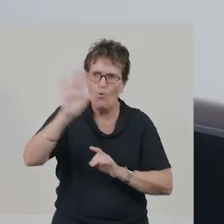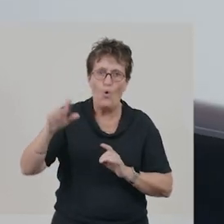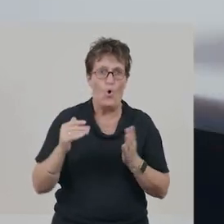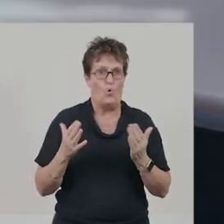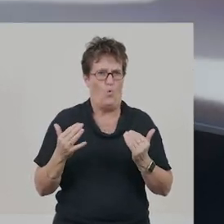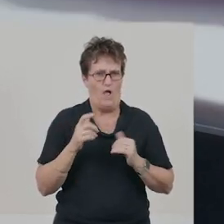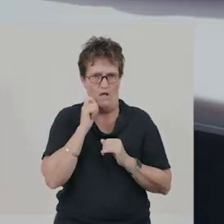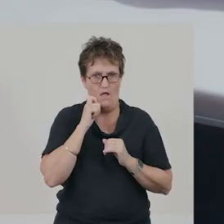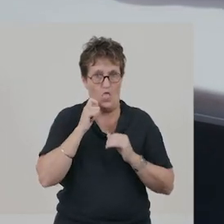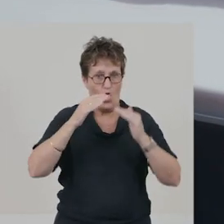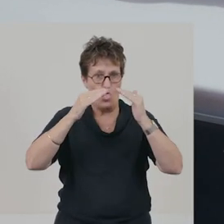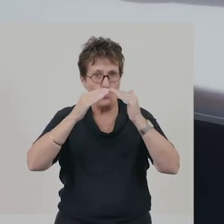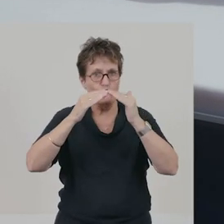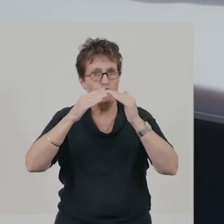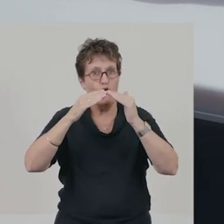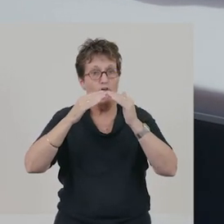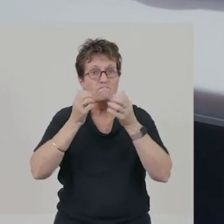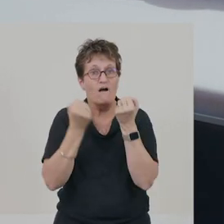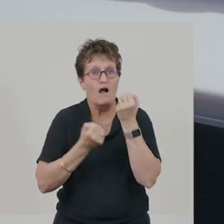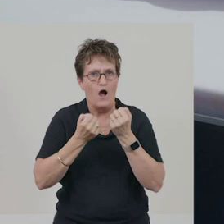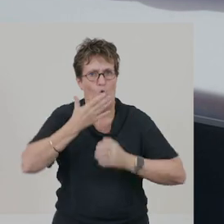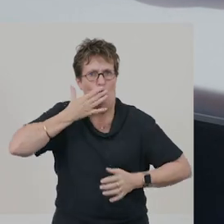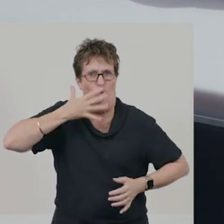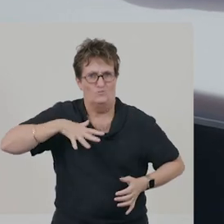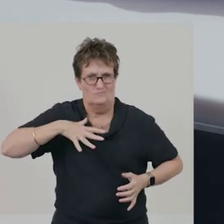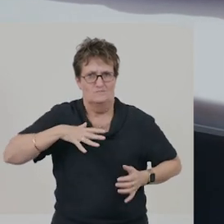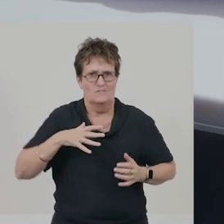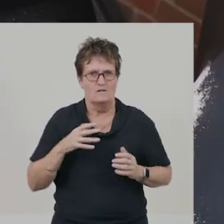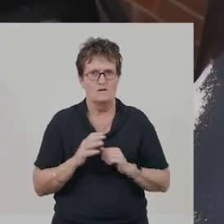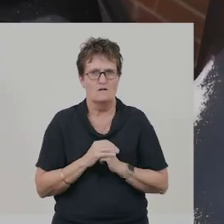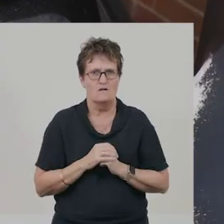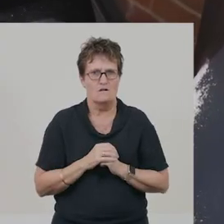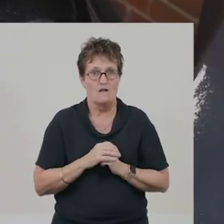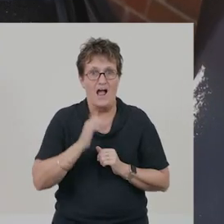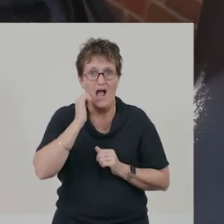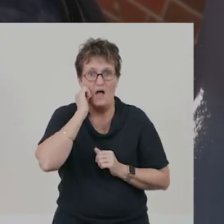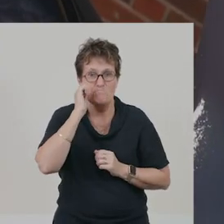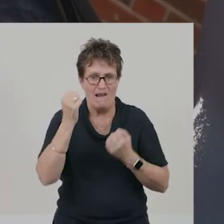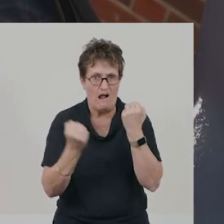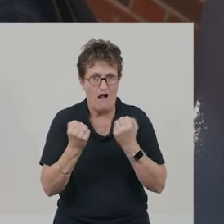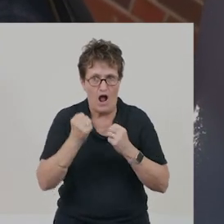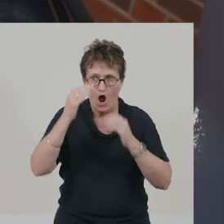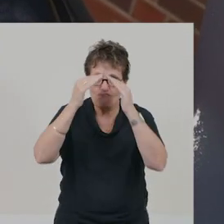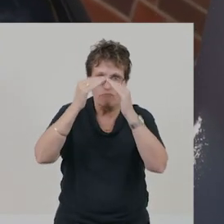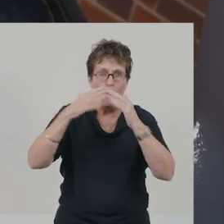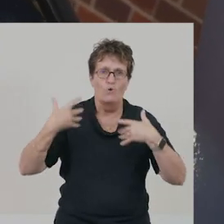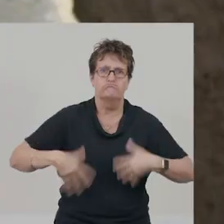The white metal roof of this car was quite hot, and the black car’s roof, it was even hotter.